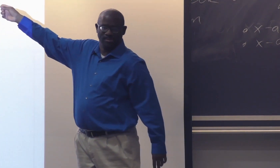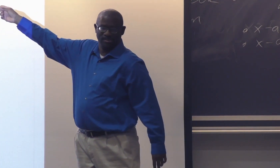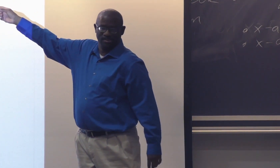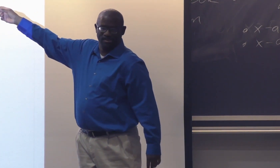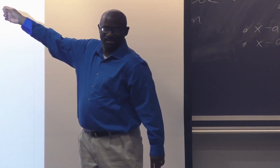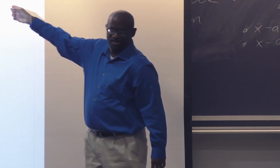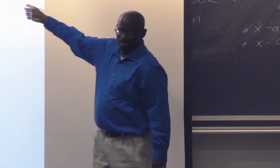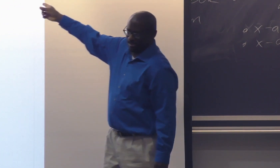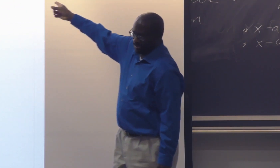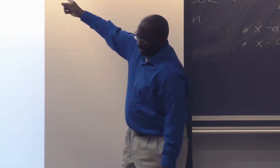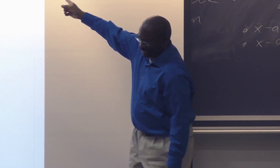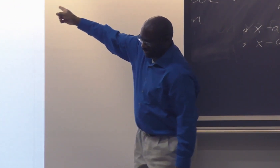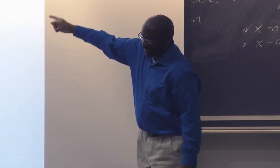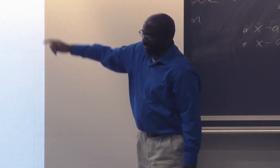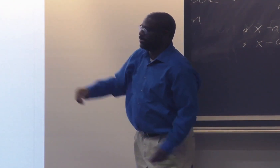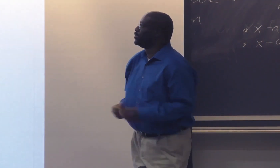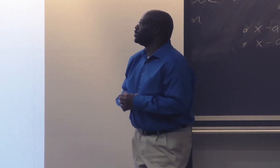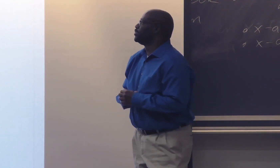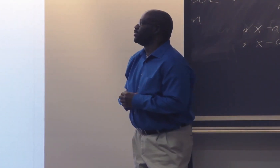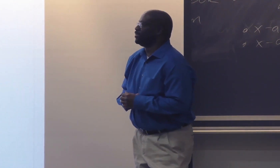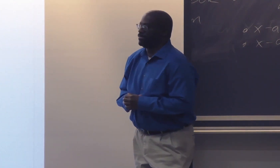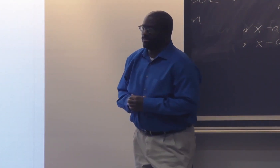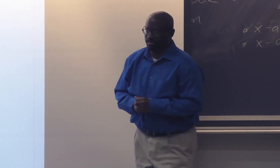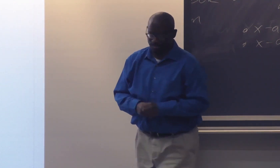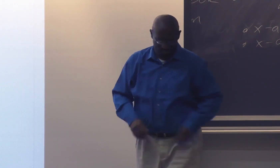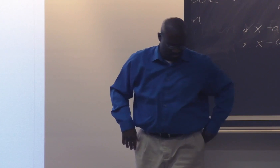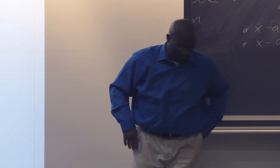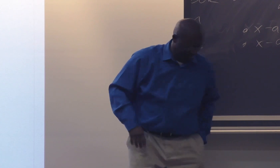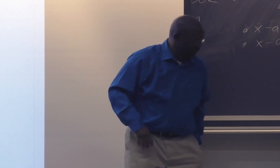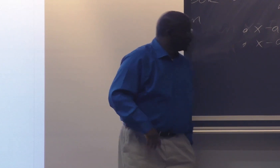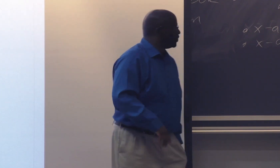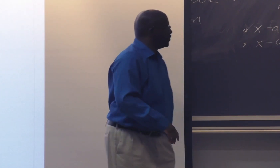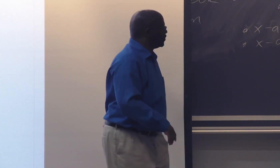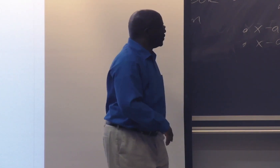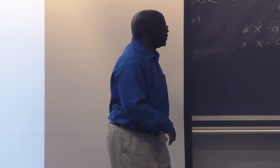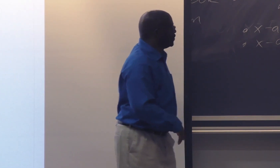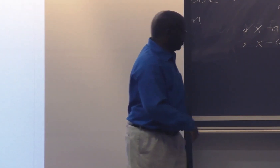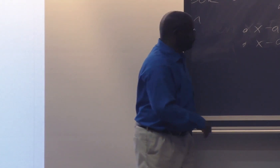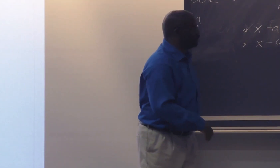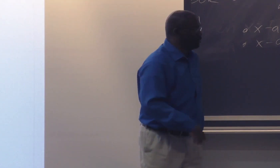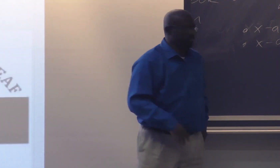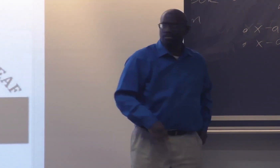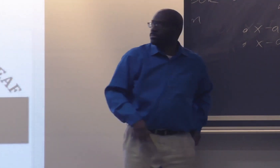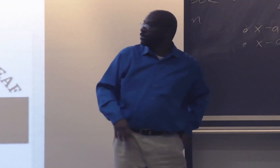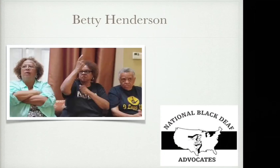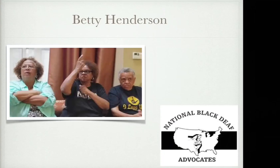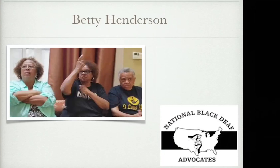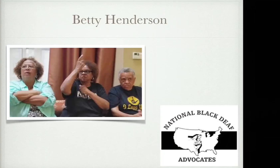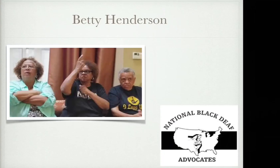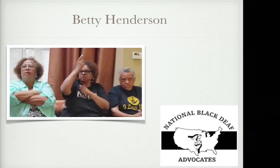And the granddaughter is Shondra's daughter. So that's Shondra's mom and dad.